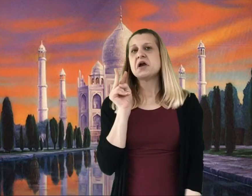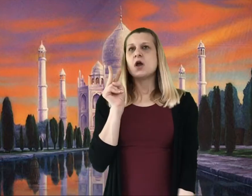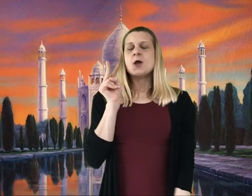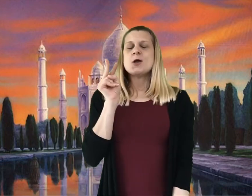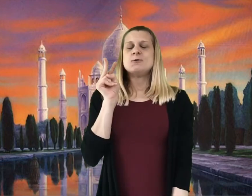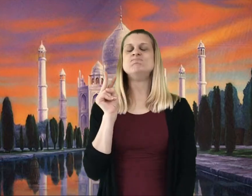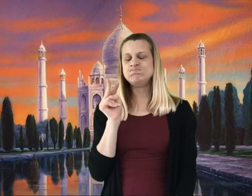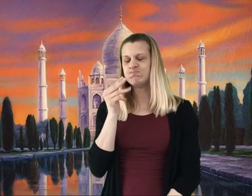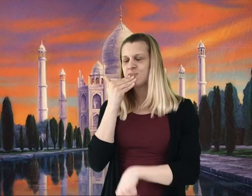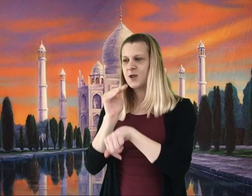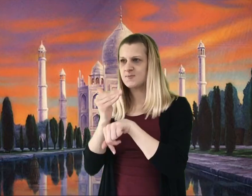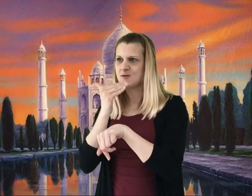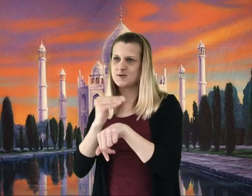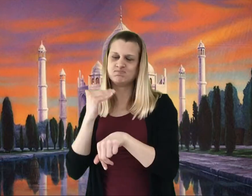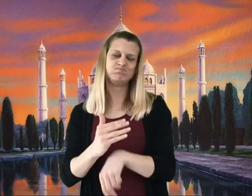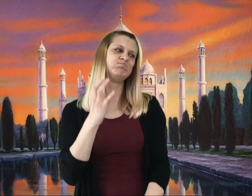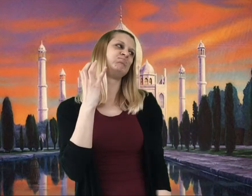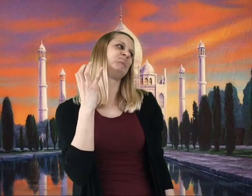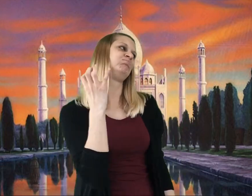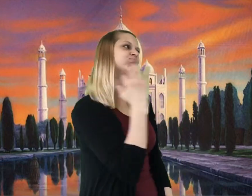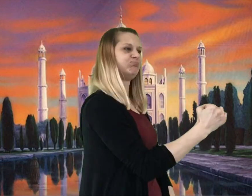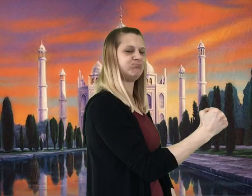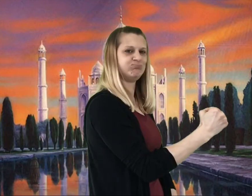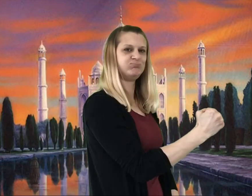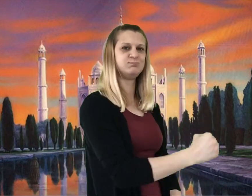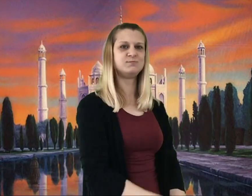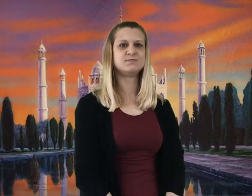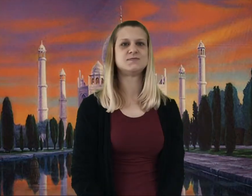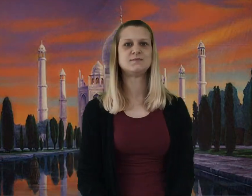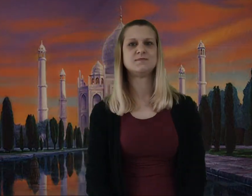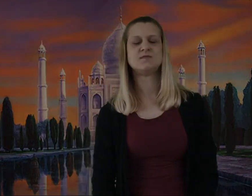Charlie sighed and said, "Good night everybody!" He headed out to his bed.